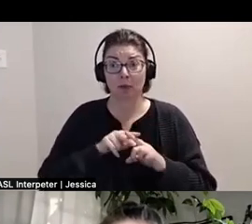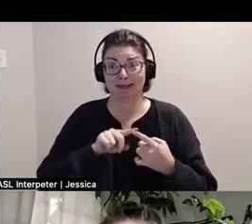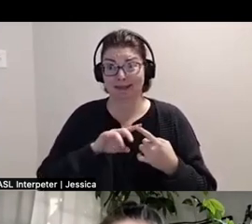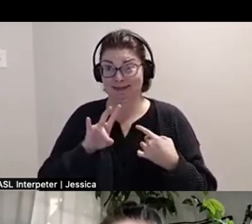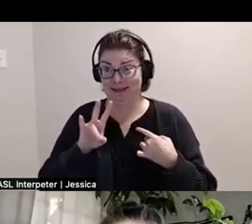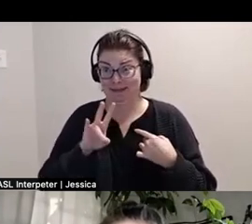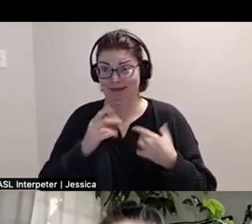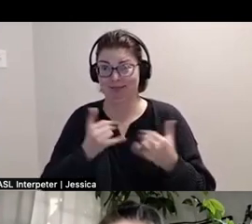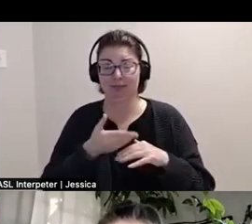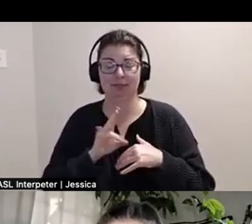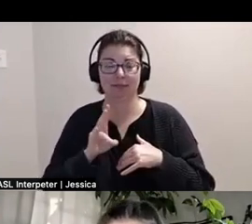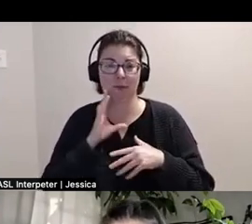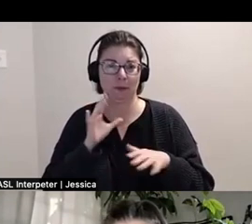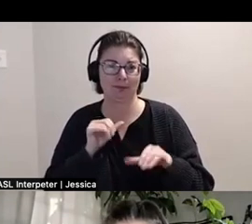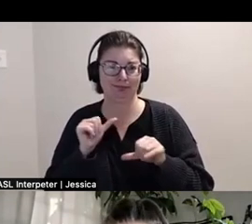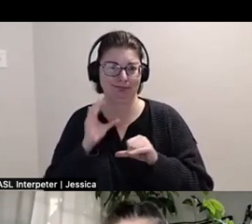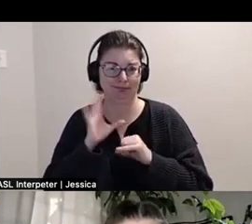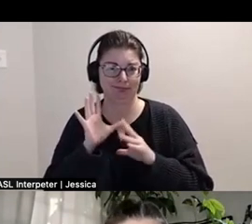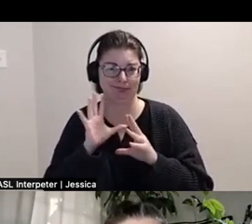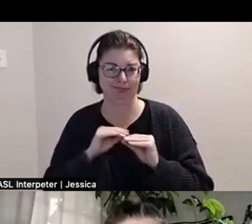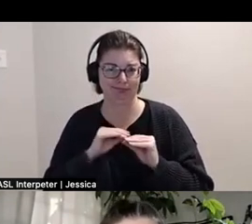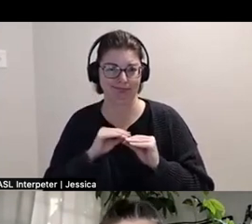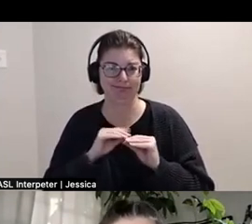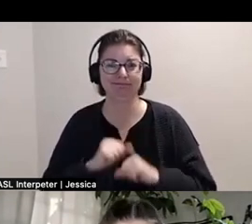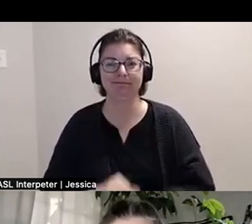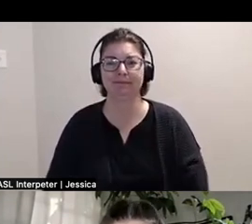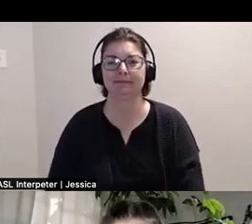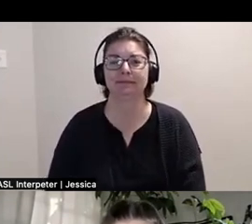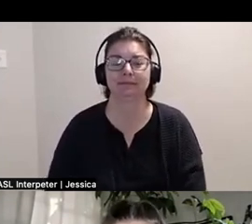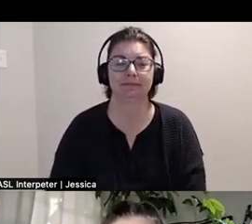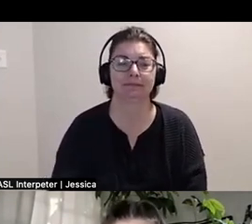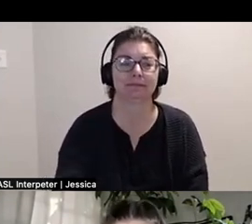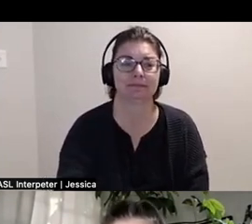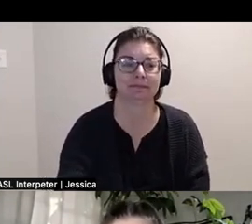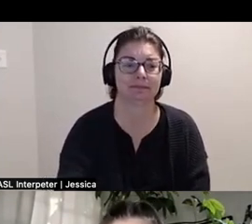Sarah-Tai: I love that. I'm in my bed right now. I think this easily could have been the bed show.